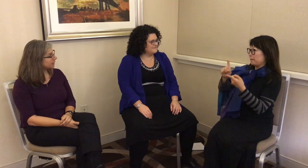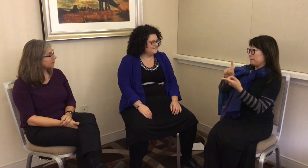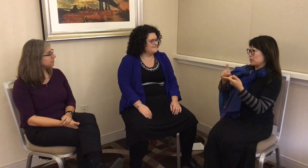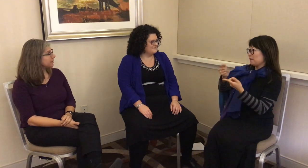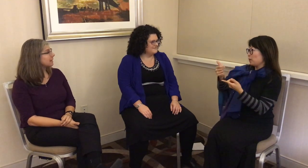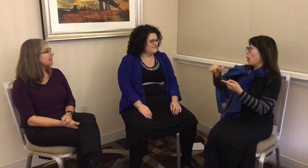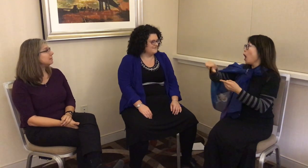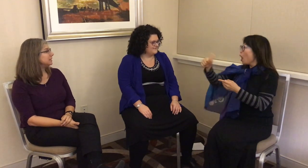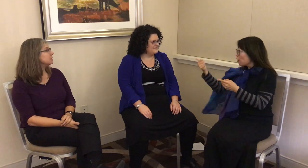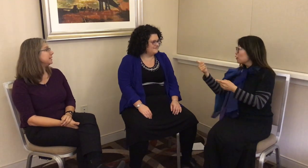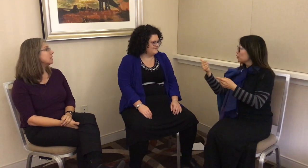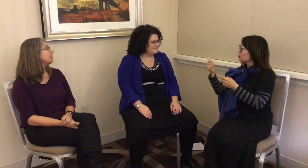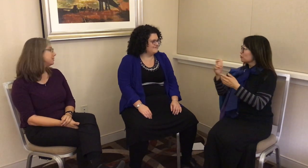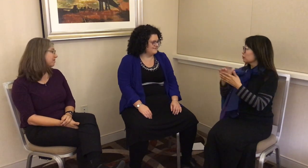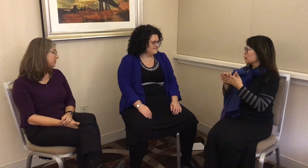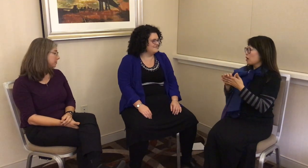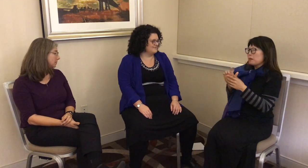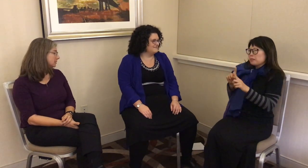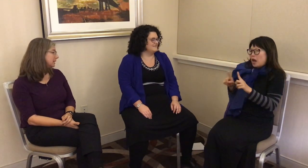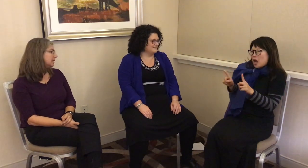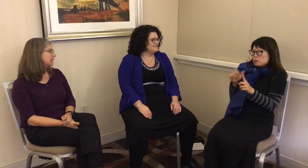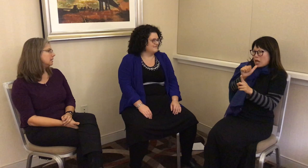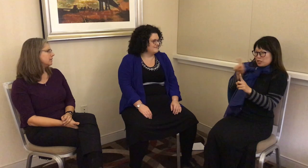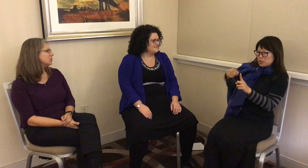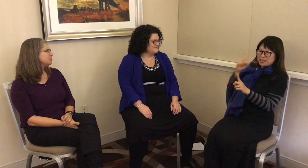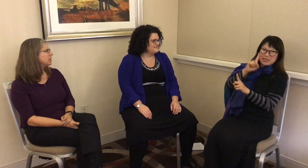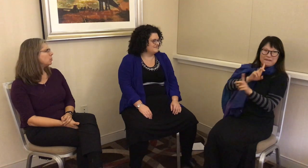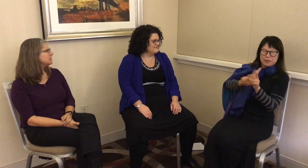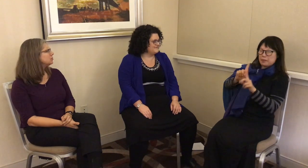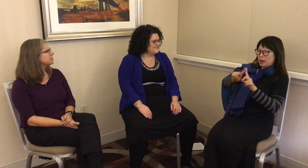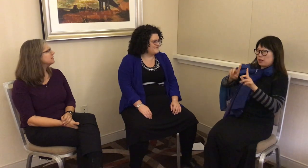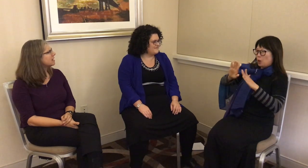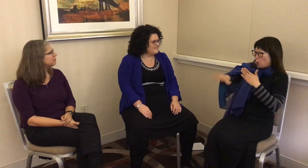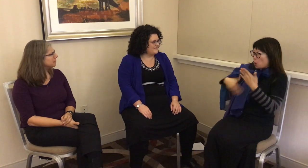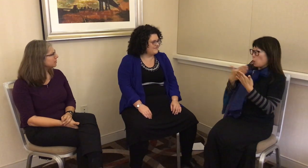there. That led me to meet other deaf people in the village. It wasn’t just deaf people;